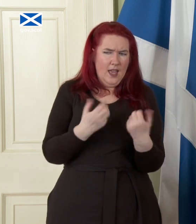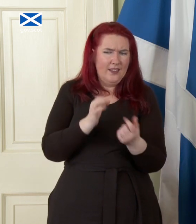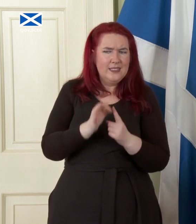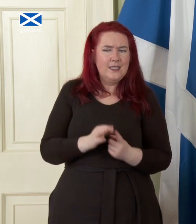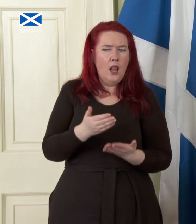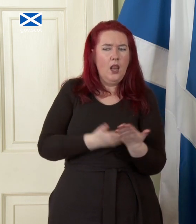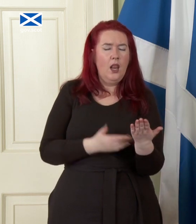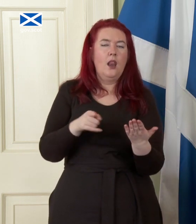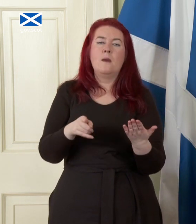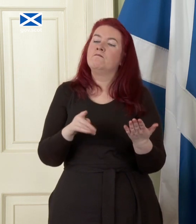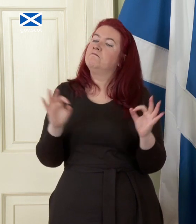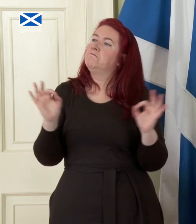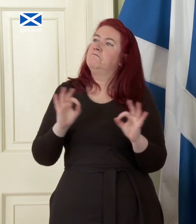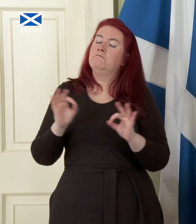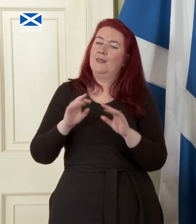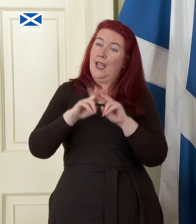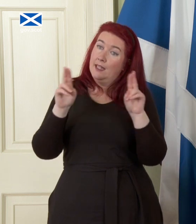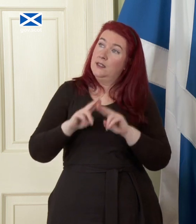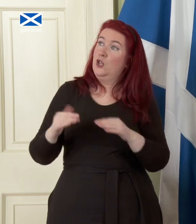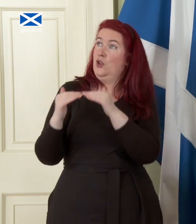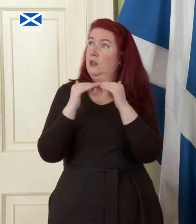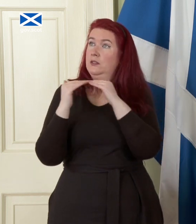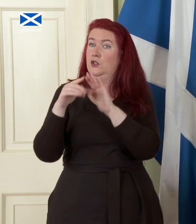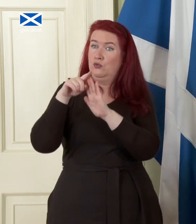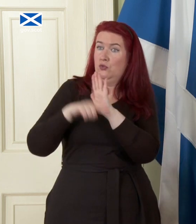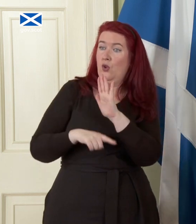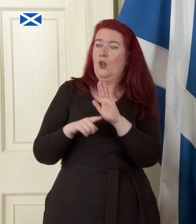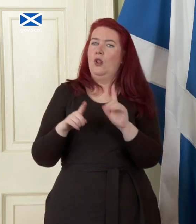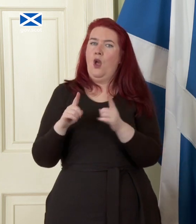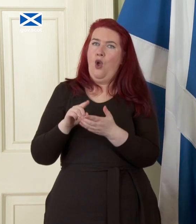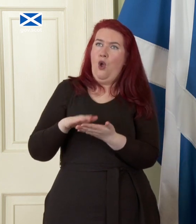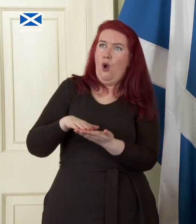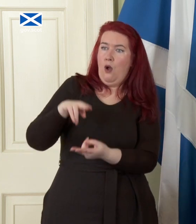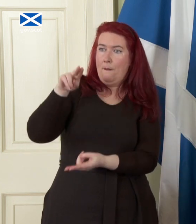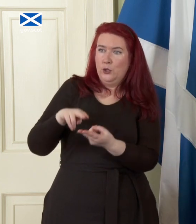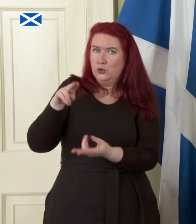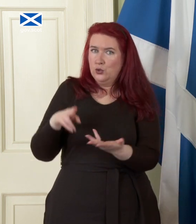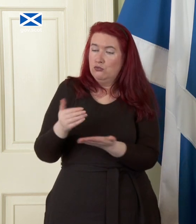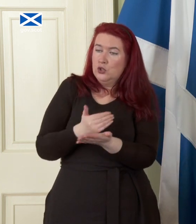is no internationally standard rule of thumb for the level of reserves that is required different